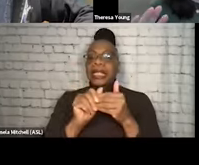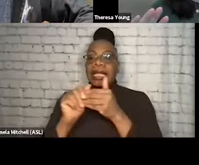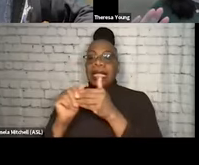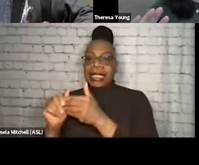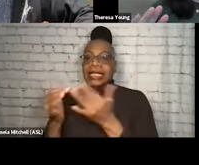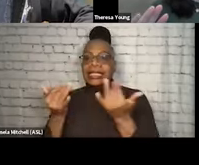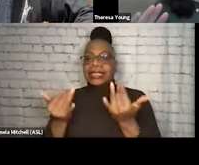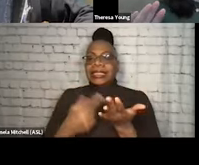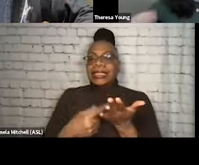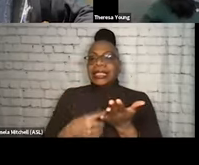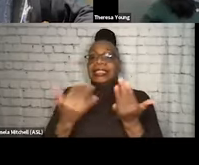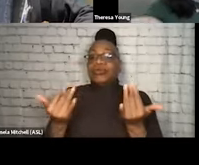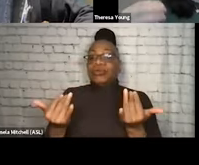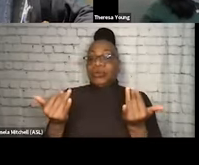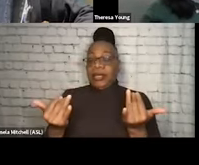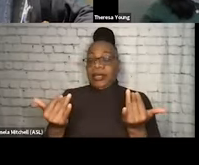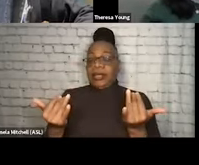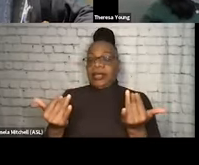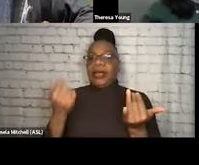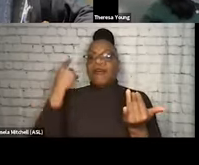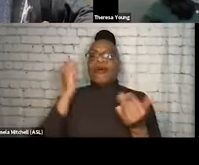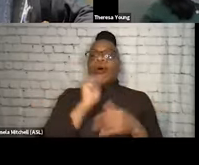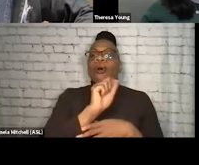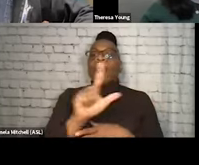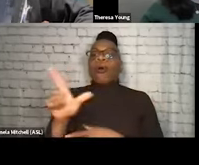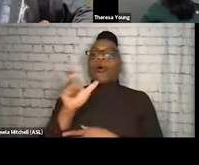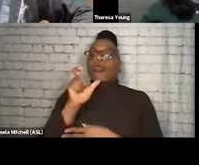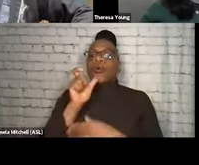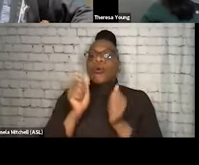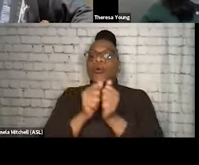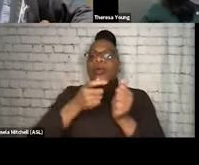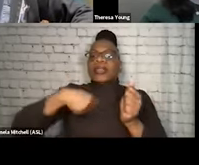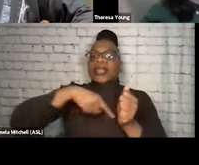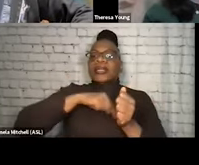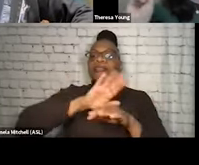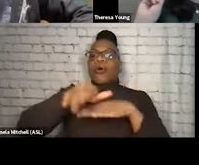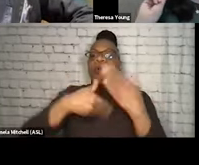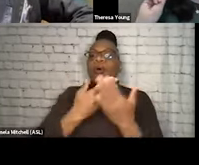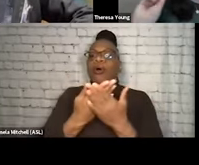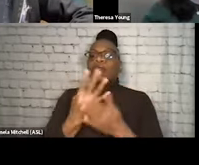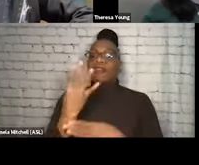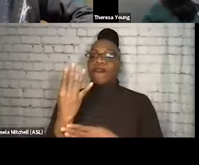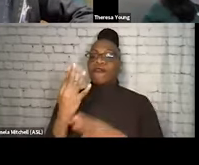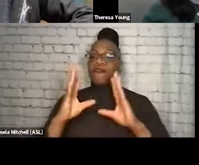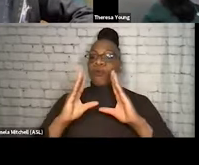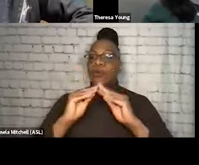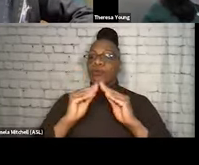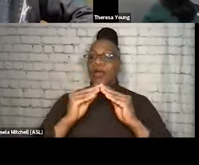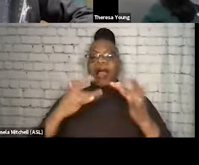And just for everyone that's been with us for all four sessions, I am really excited about Jim's presentation,